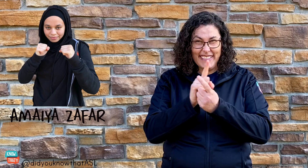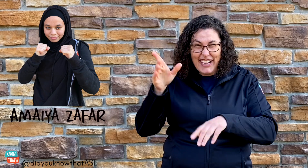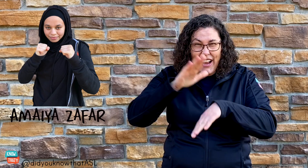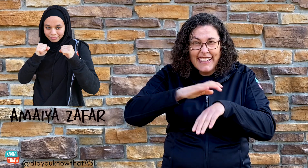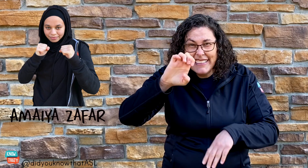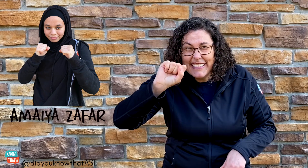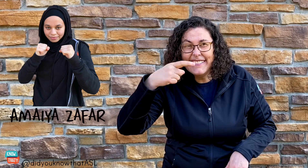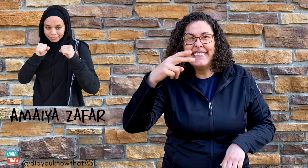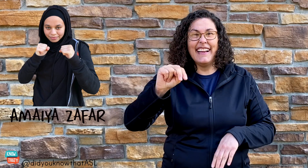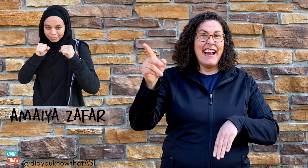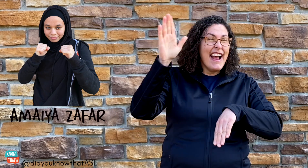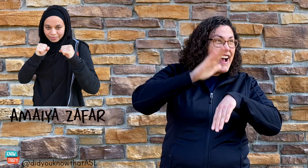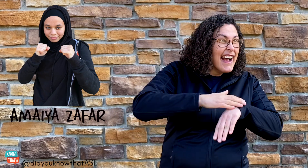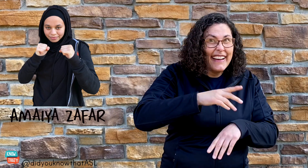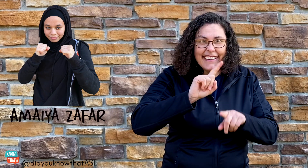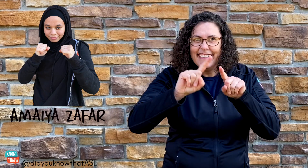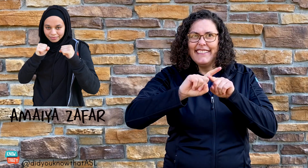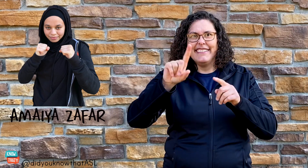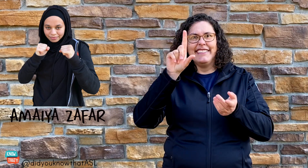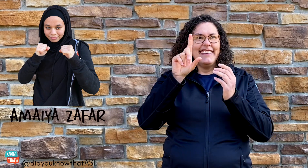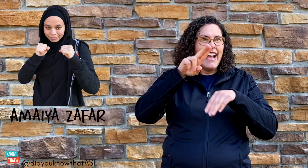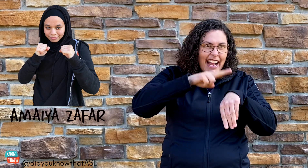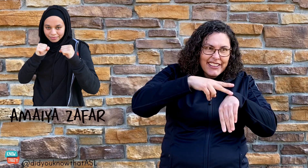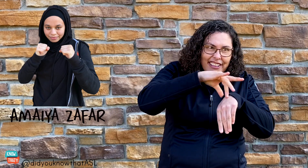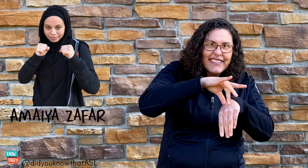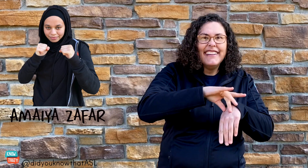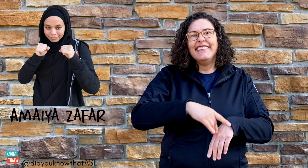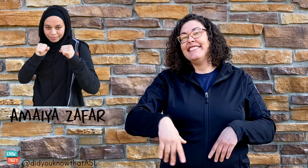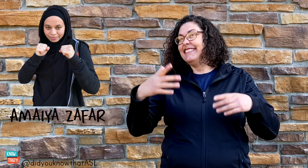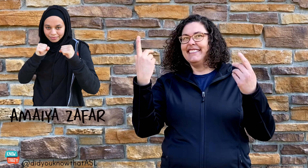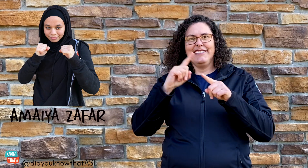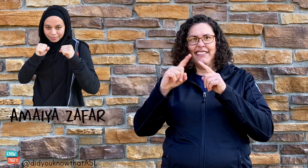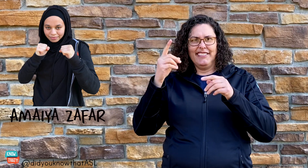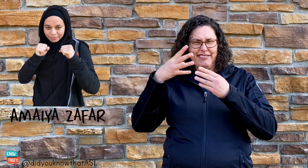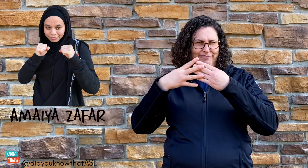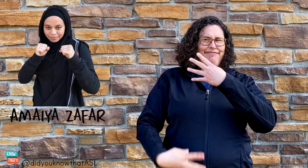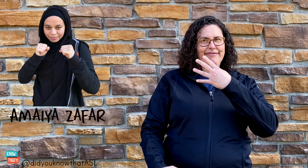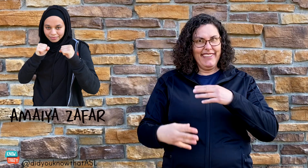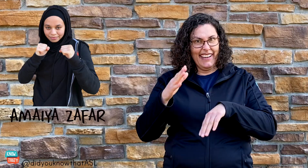going to meet her. You may have seen her on ESPN, National Geographic and a variety of